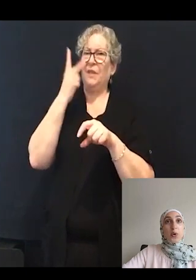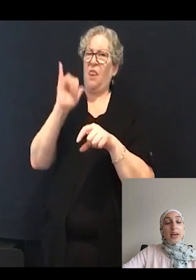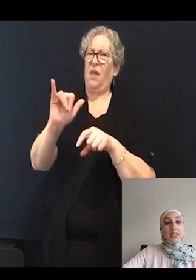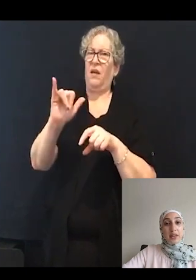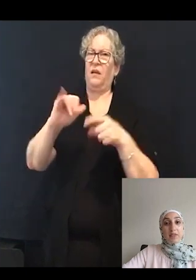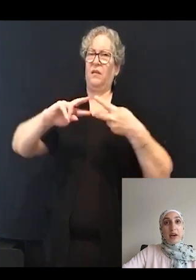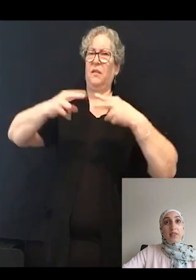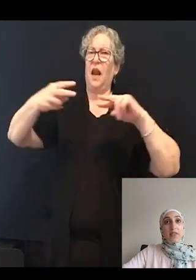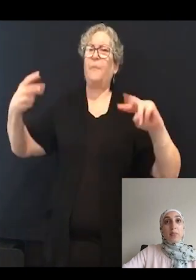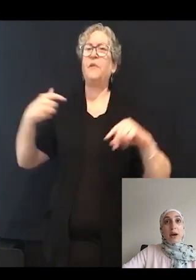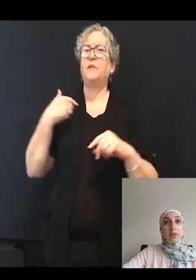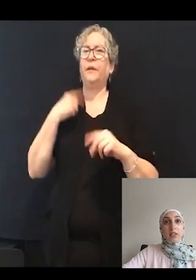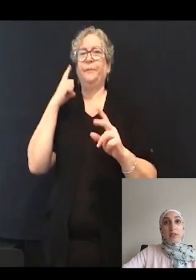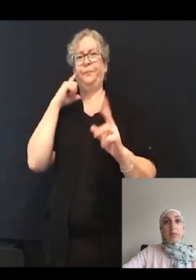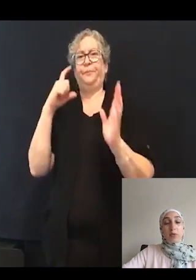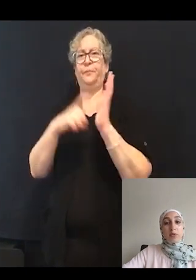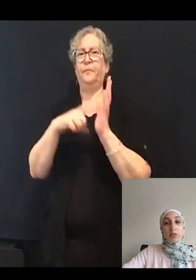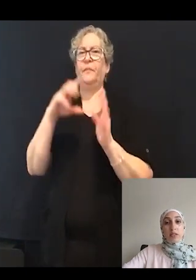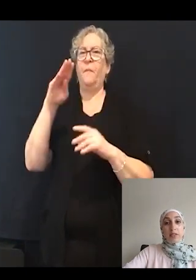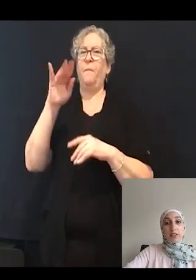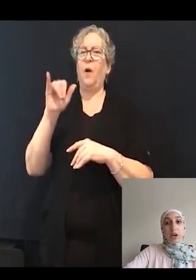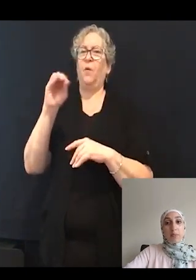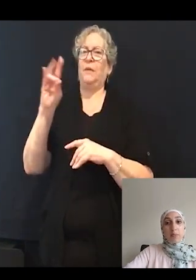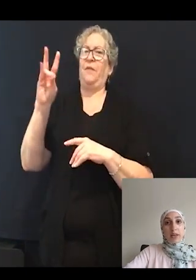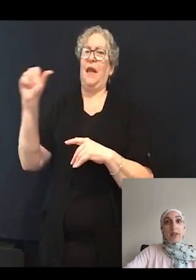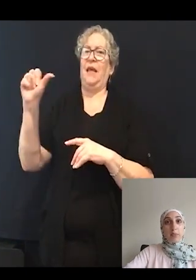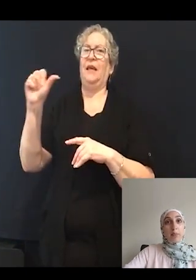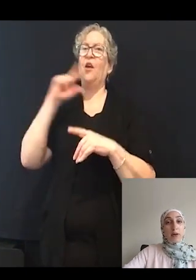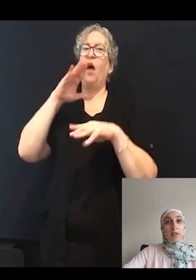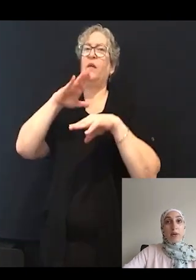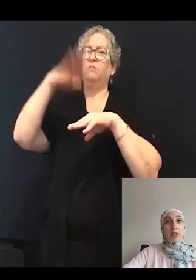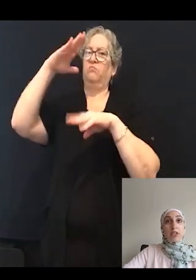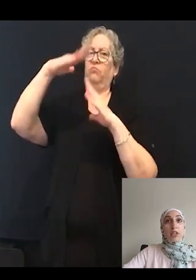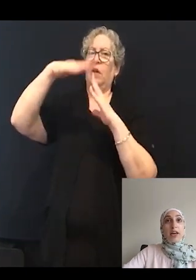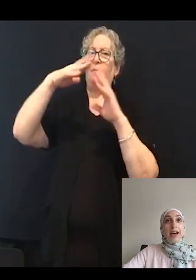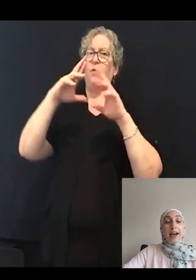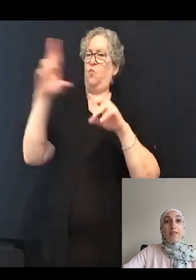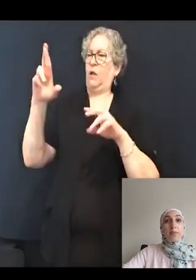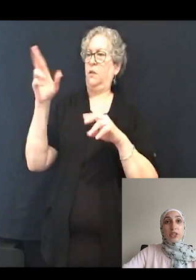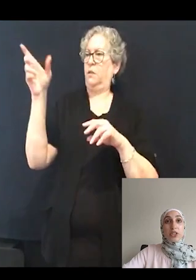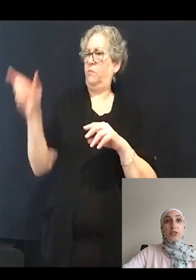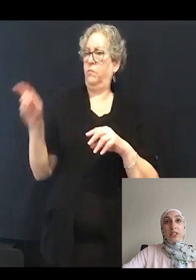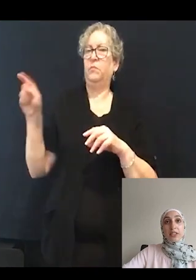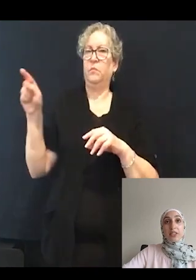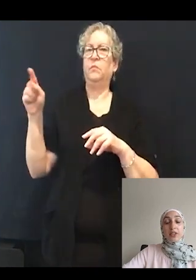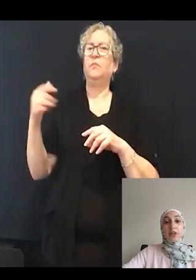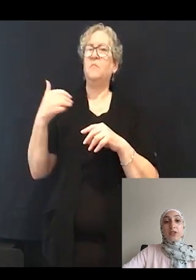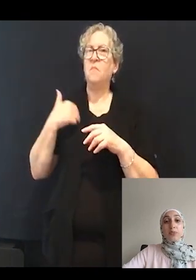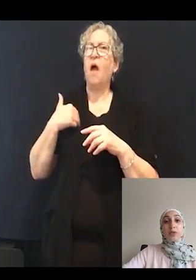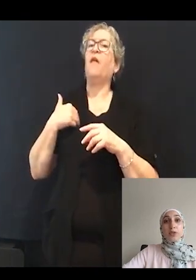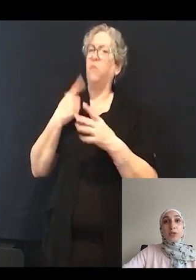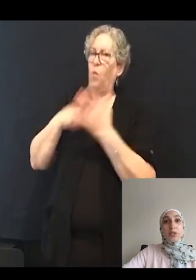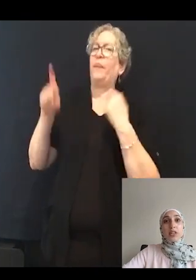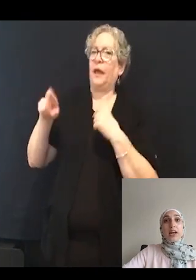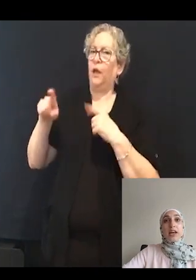We identified that the myosin VIIA mutants in the top right part of the image have the machinery necessary to produce